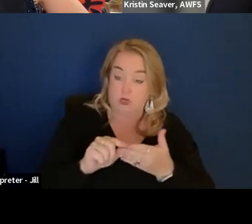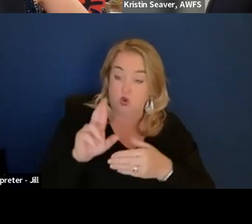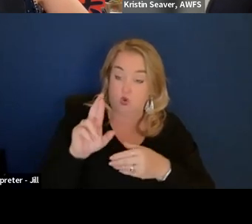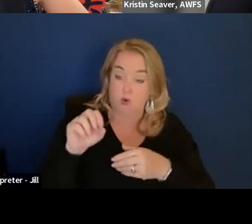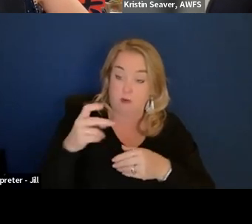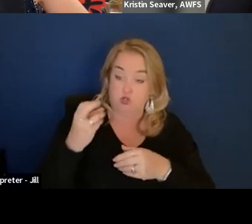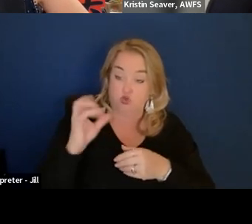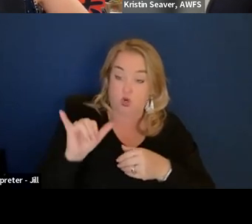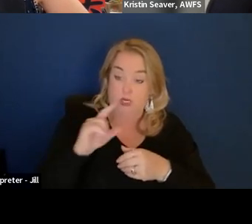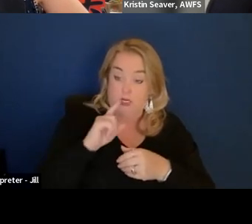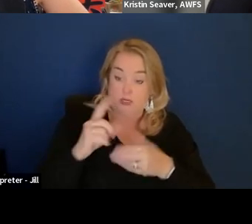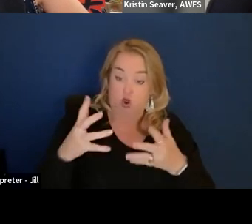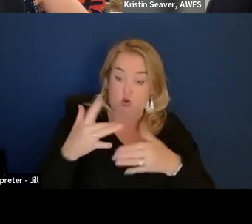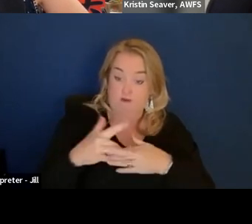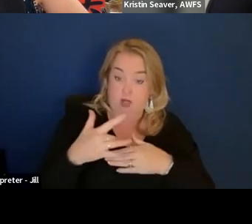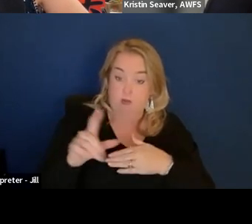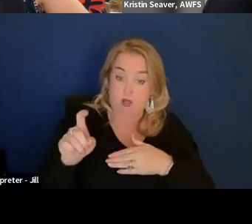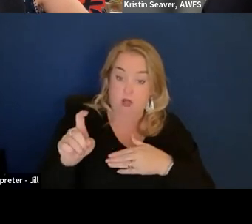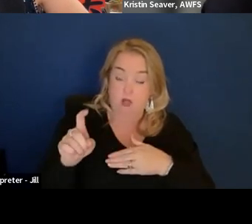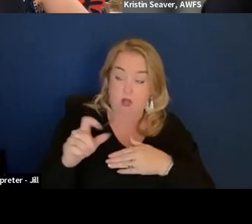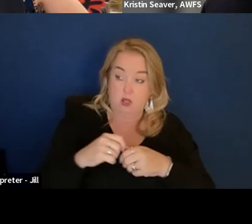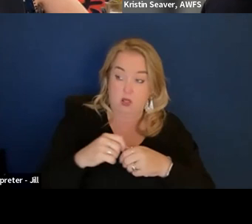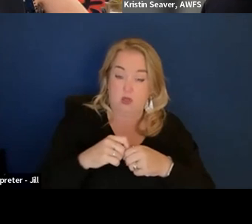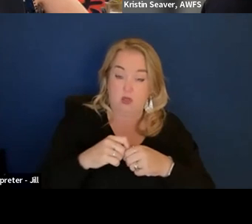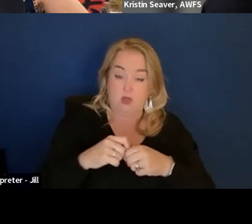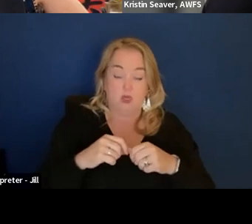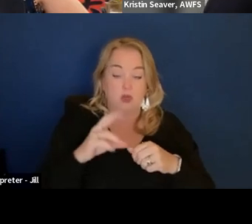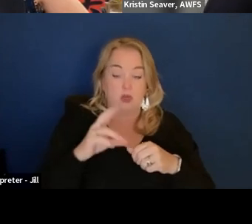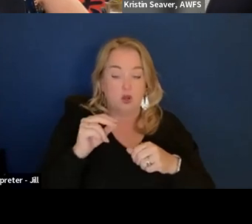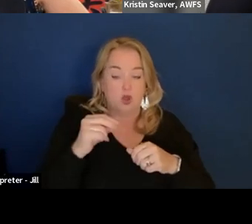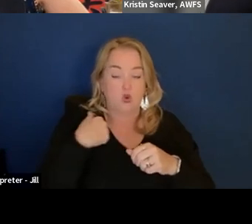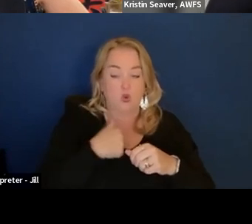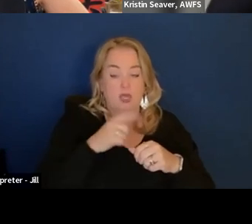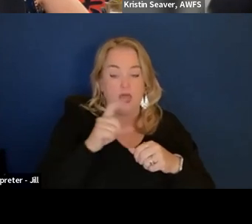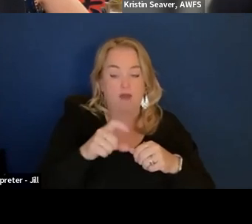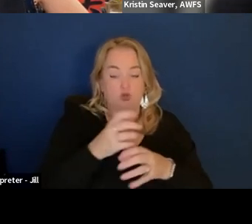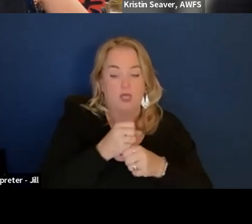No, We have to go through like the agency review.